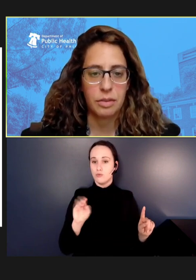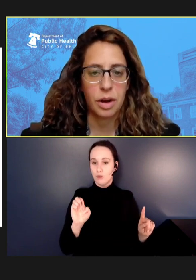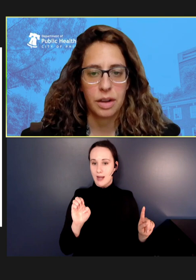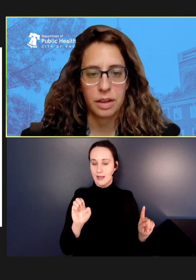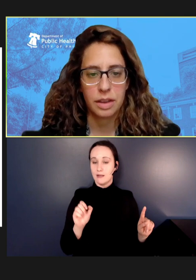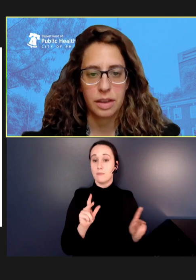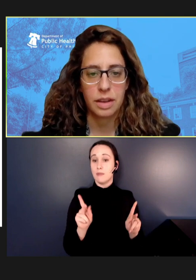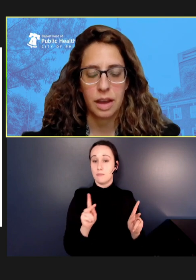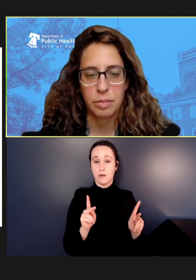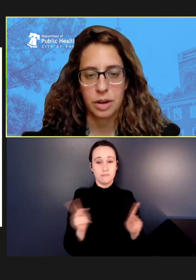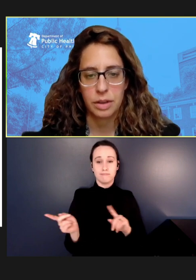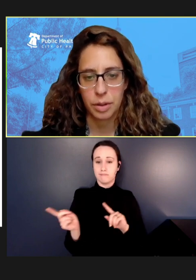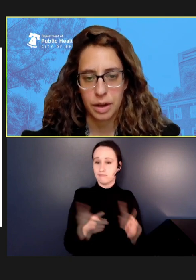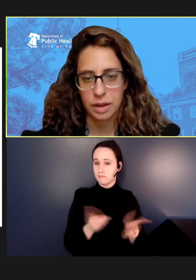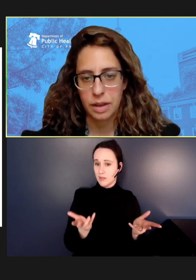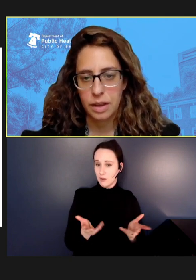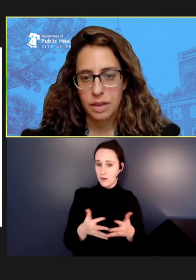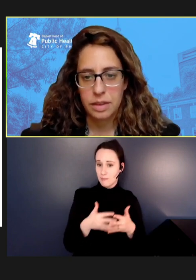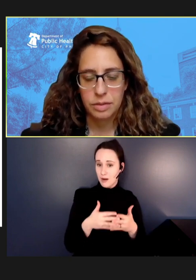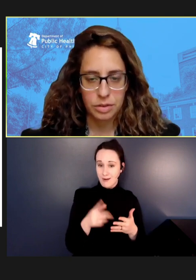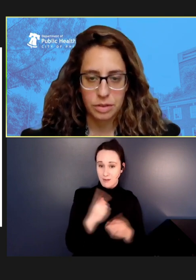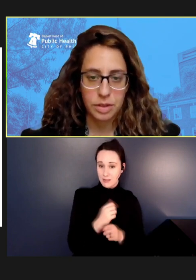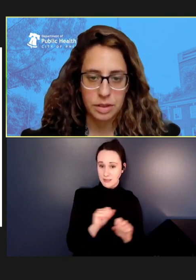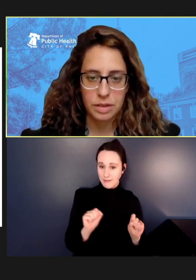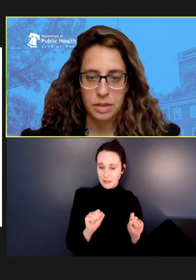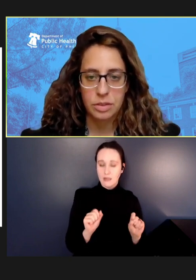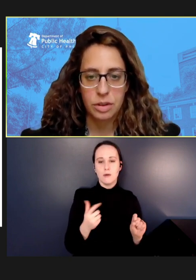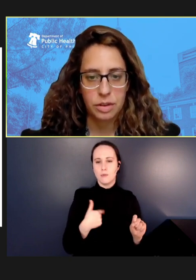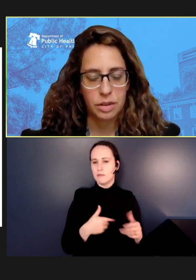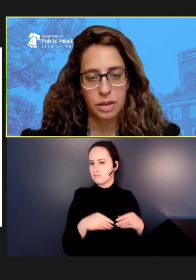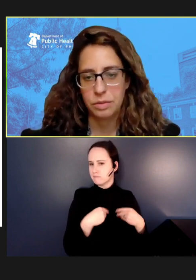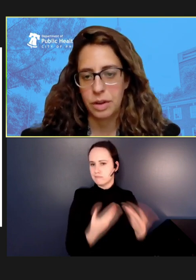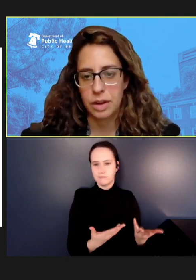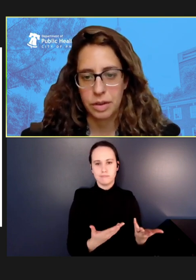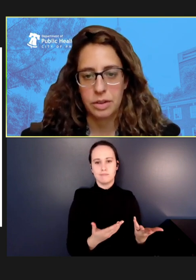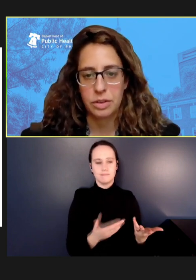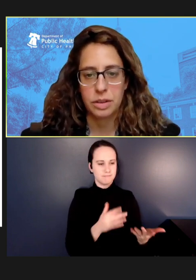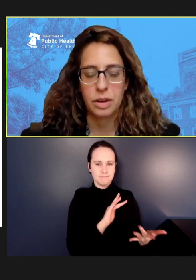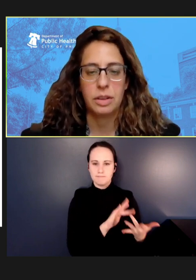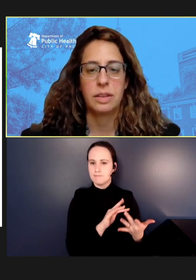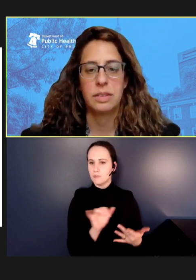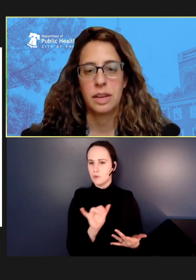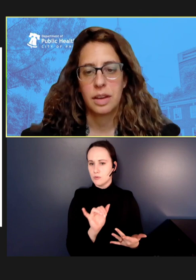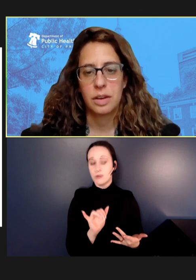walk-in clinic operated by the Division of Disease Control on very, very short notice.